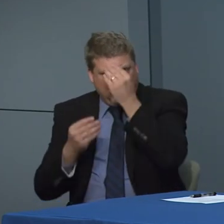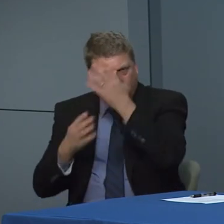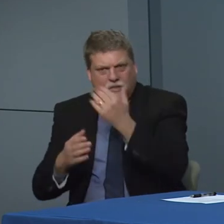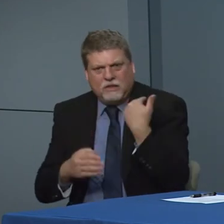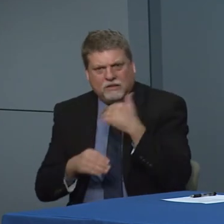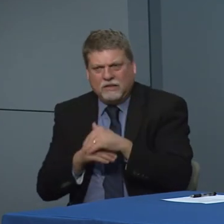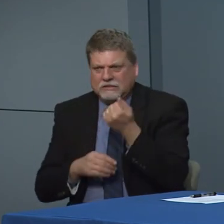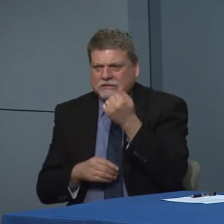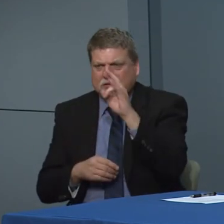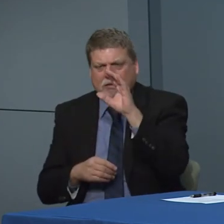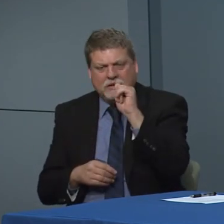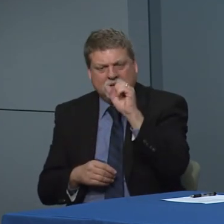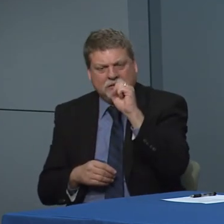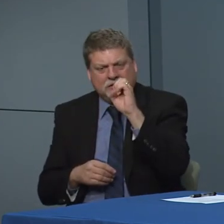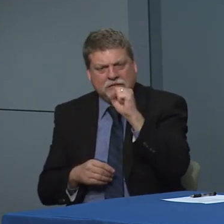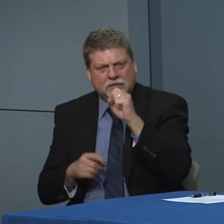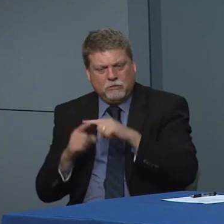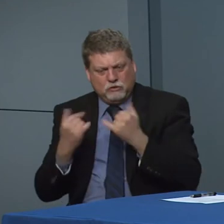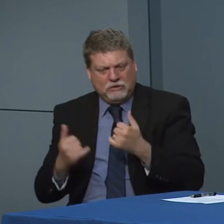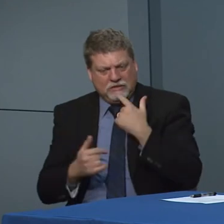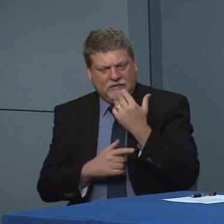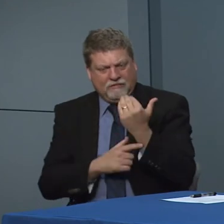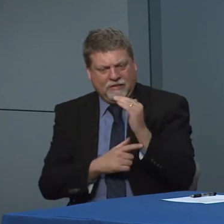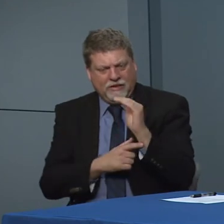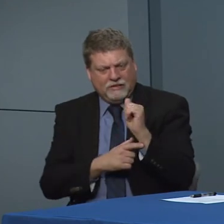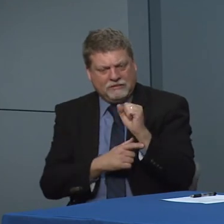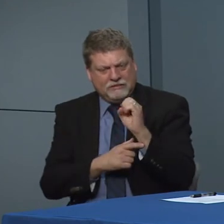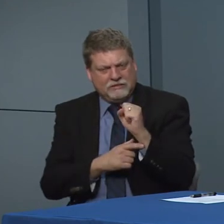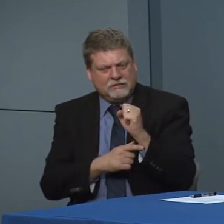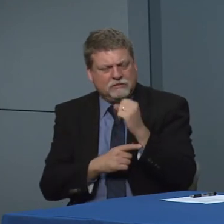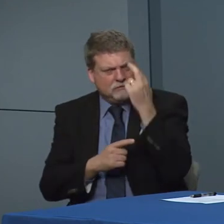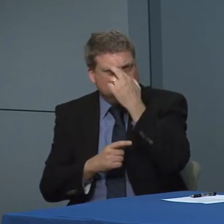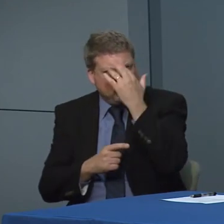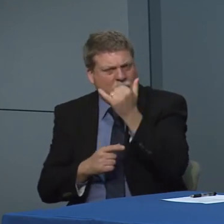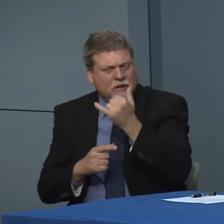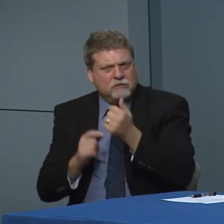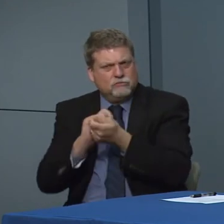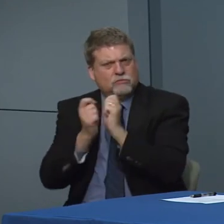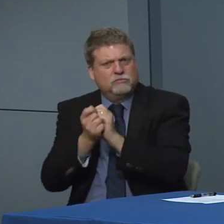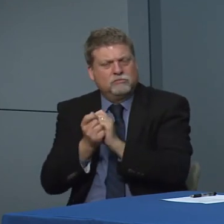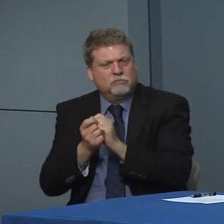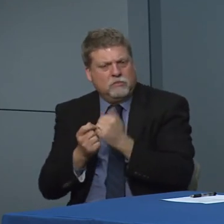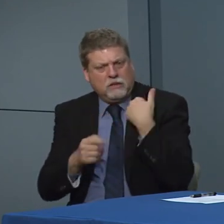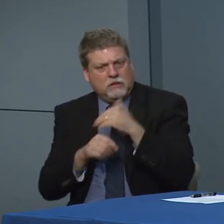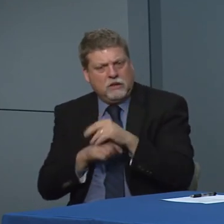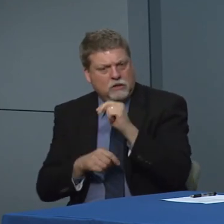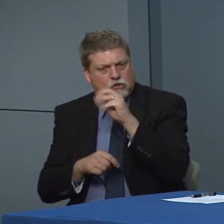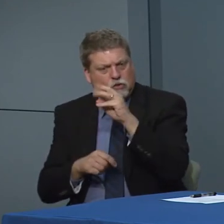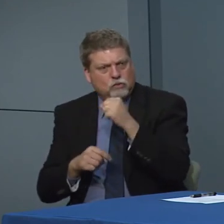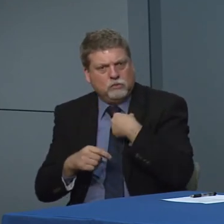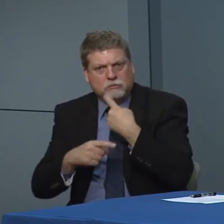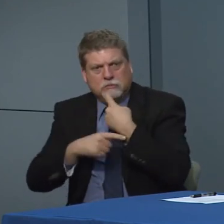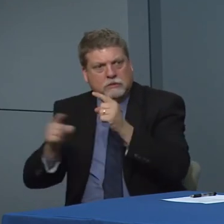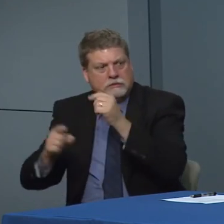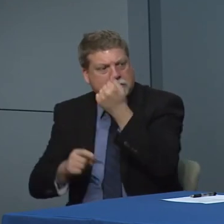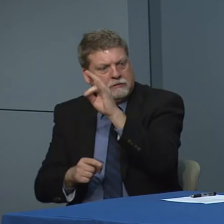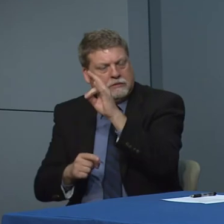cases in North Carolina. I see that the net number today's 15 is there. An explanation for why we just